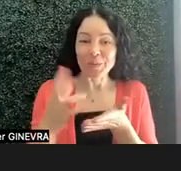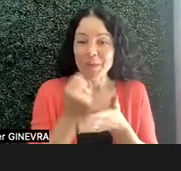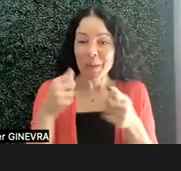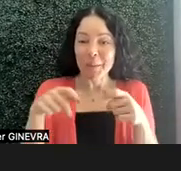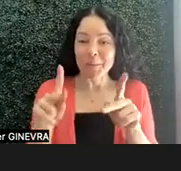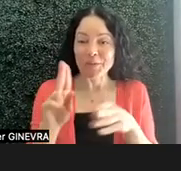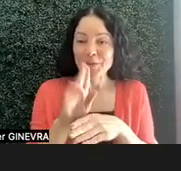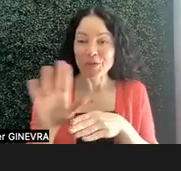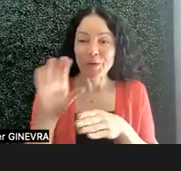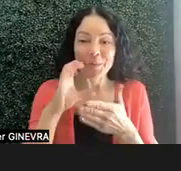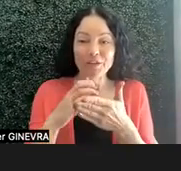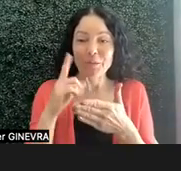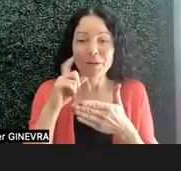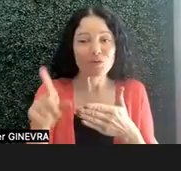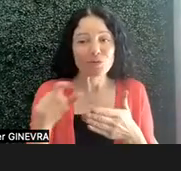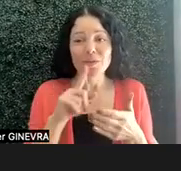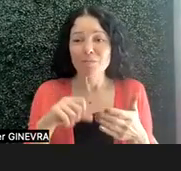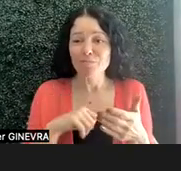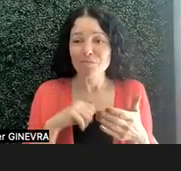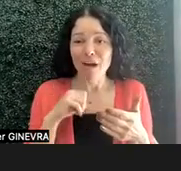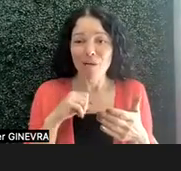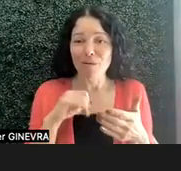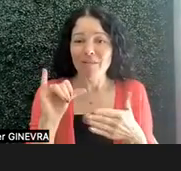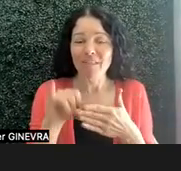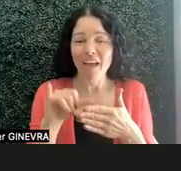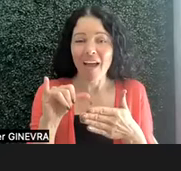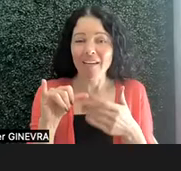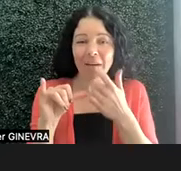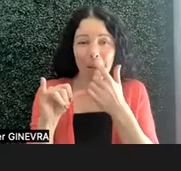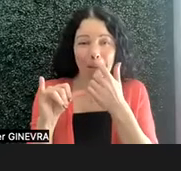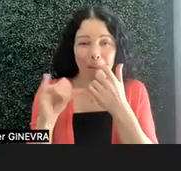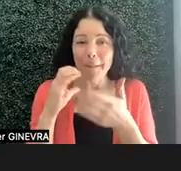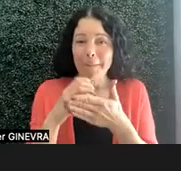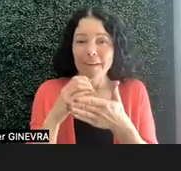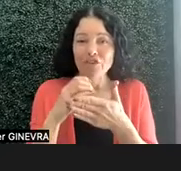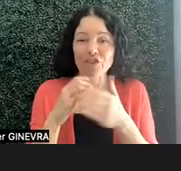because she was very proud of that picture of a neuron that she put on her own face.